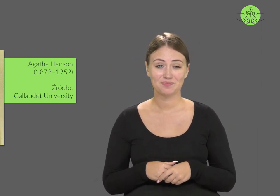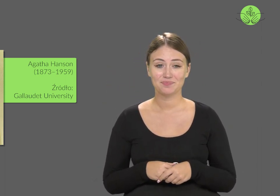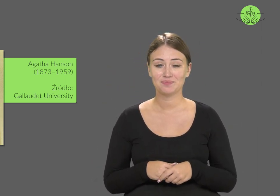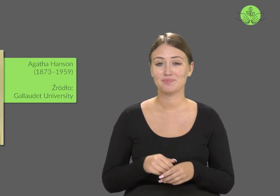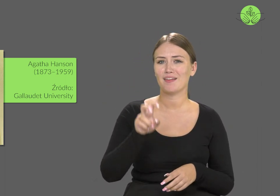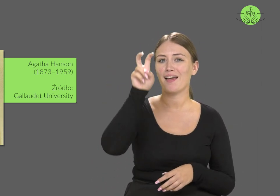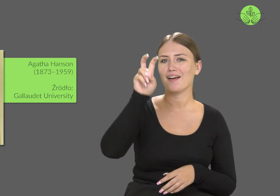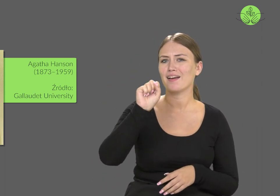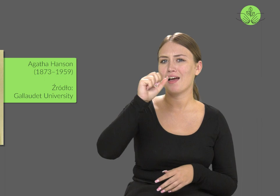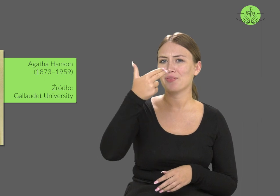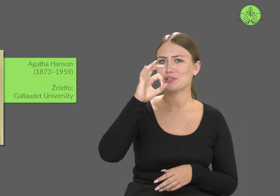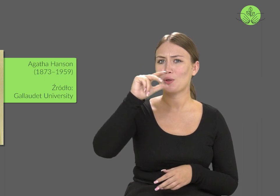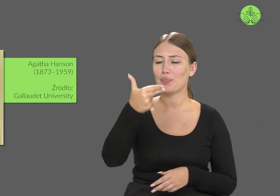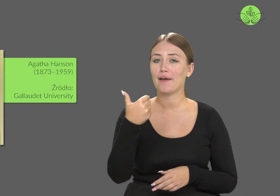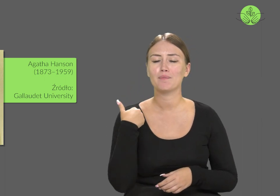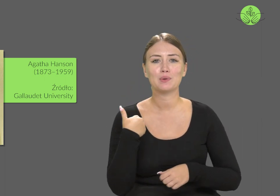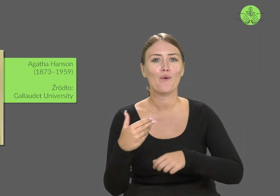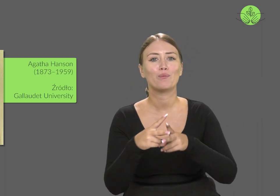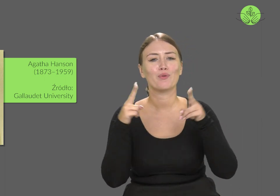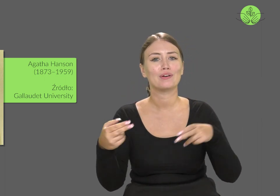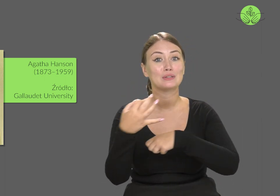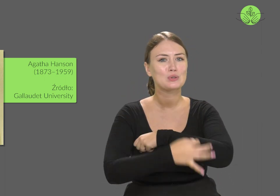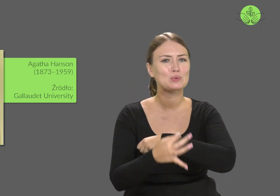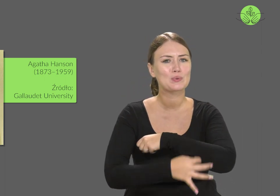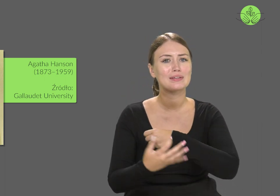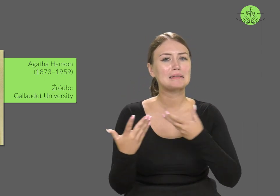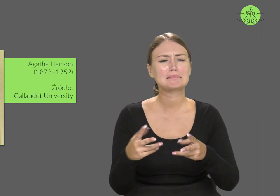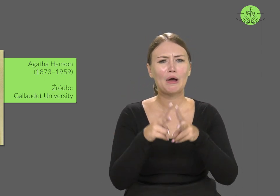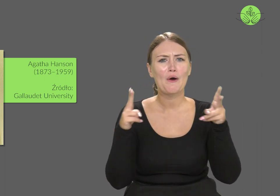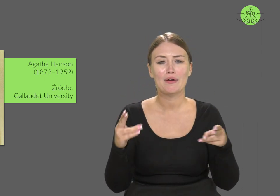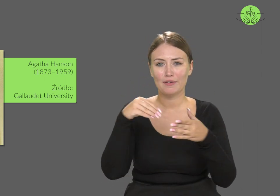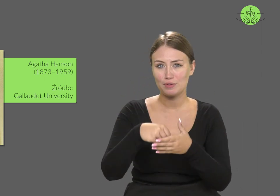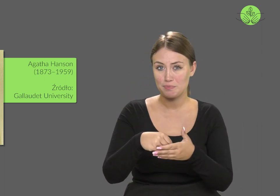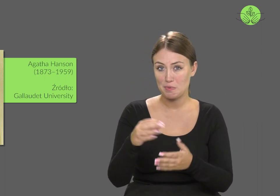Hanson pursued her education at a time